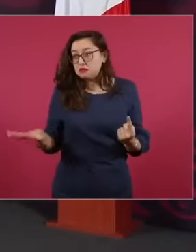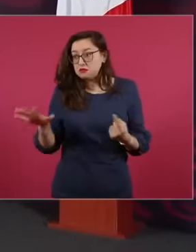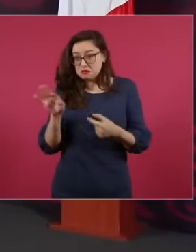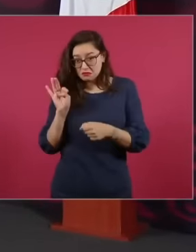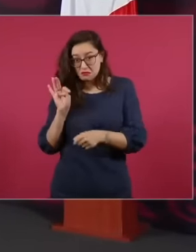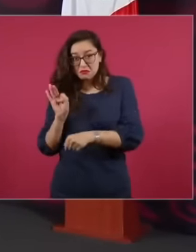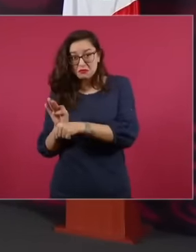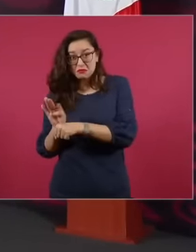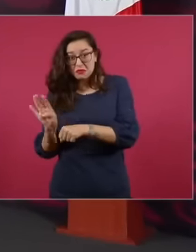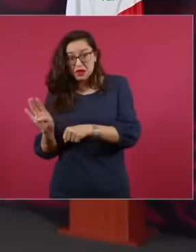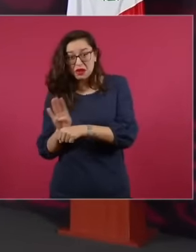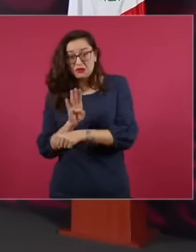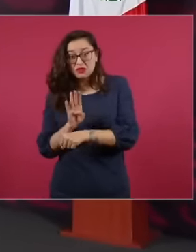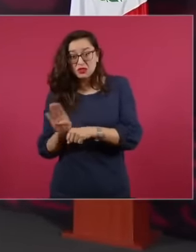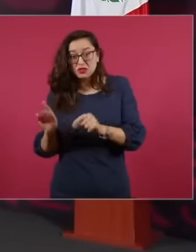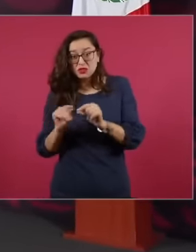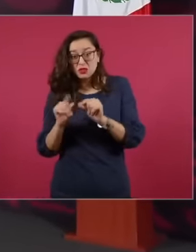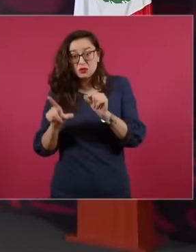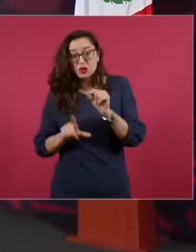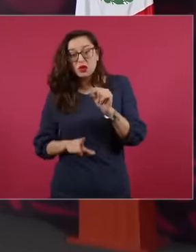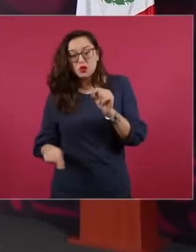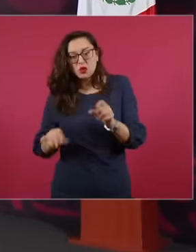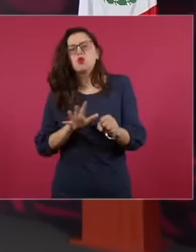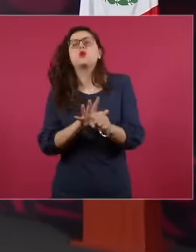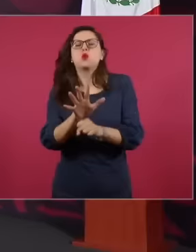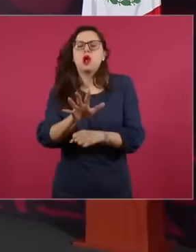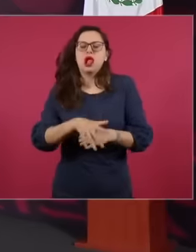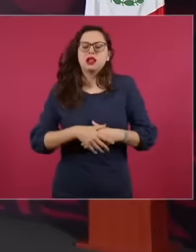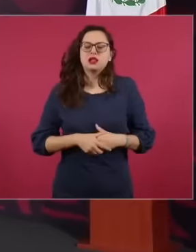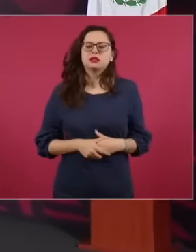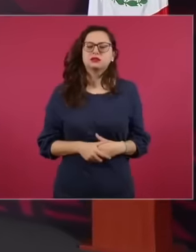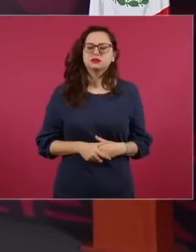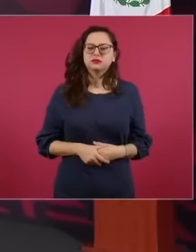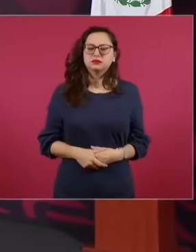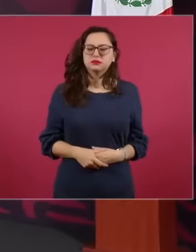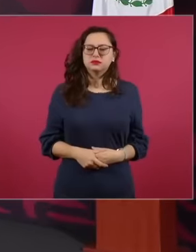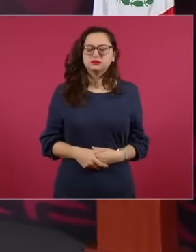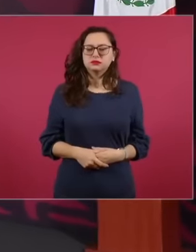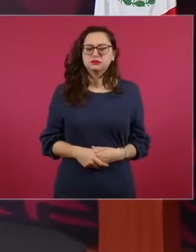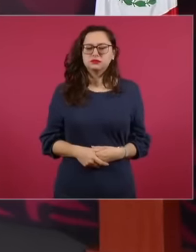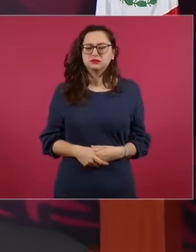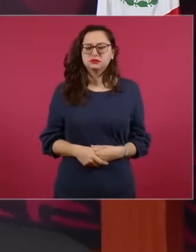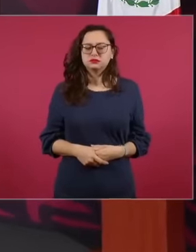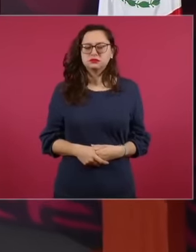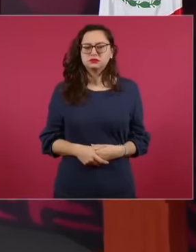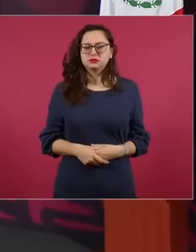people, then,